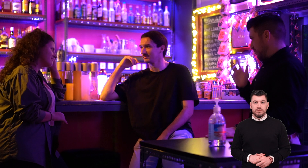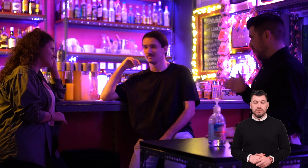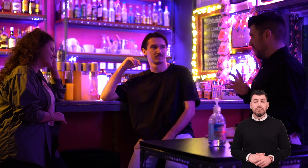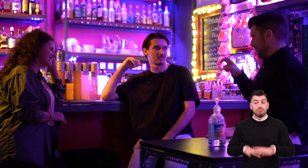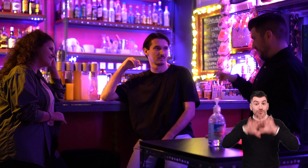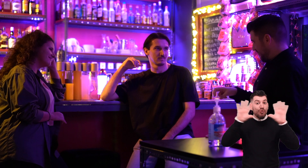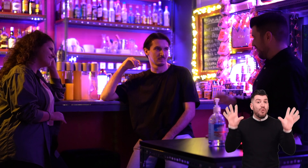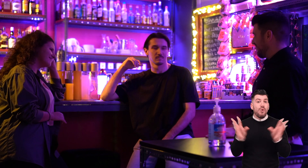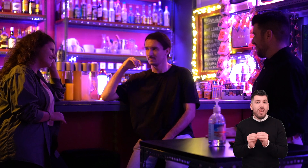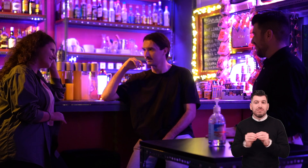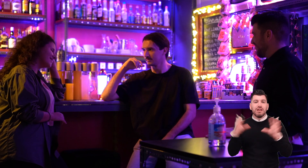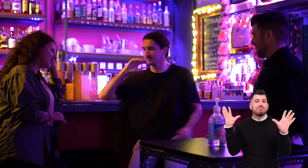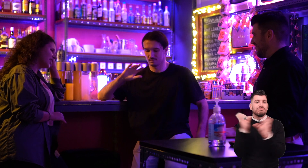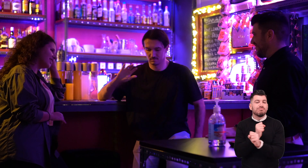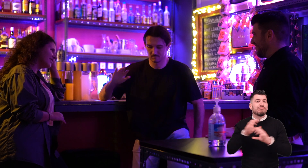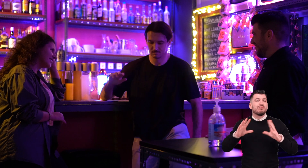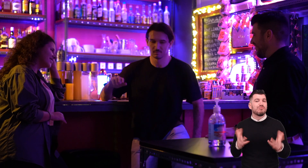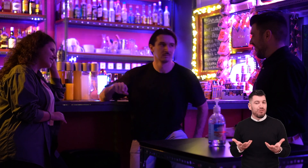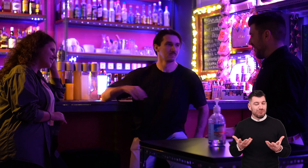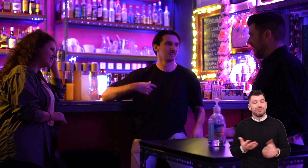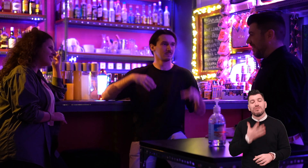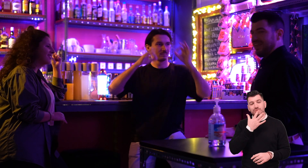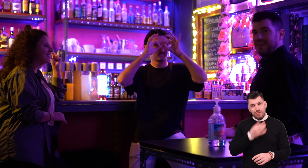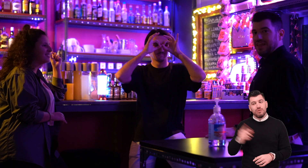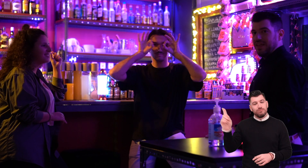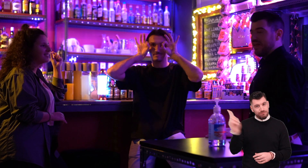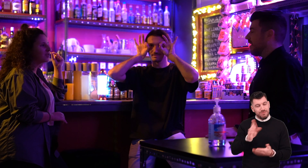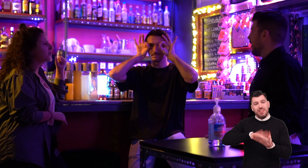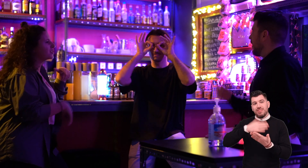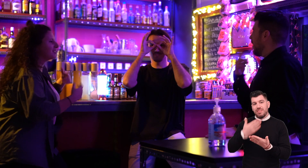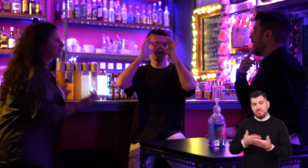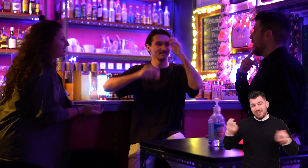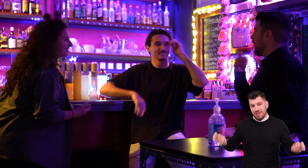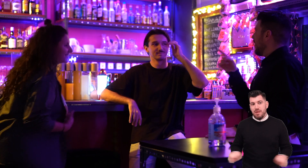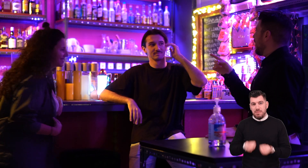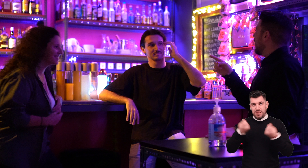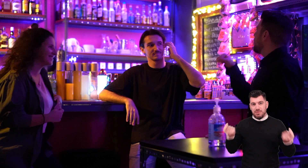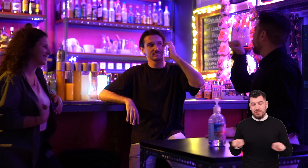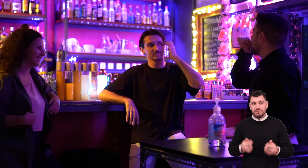Angeliki: All this, of course, could not have been done without the help of a professional interpreter of sign language.